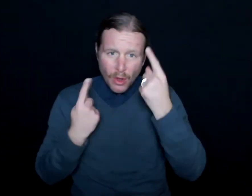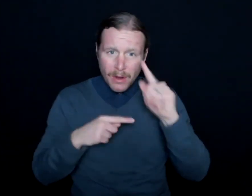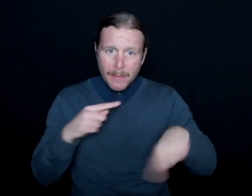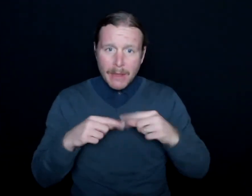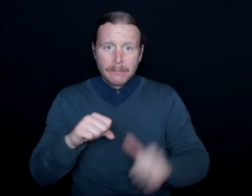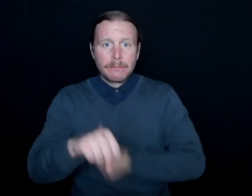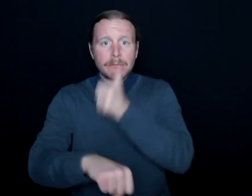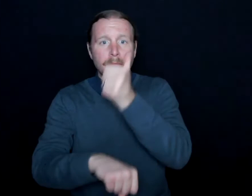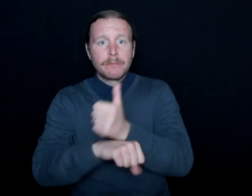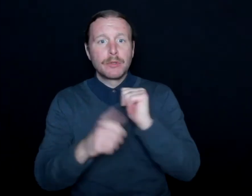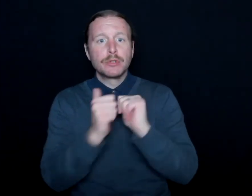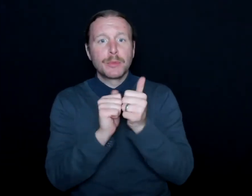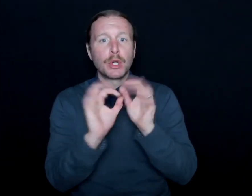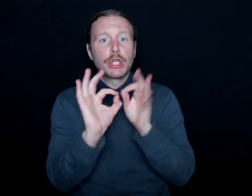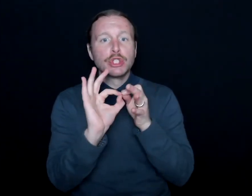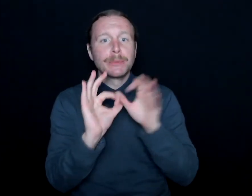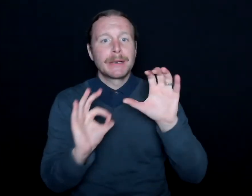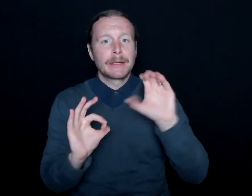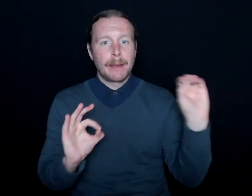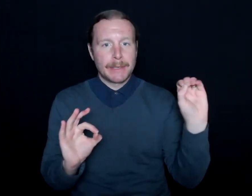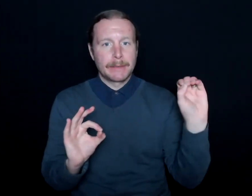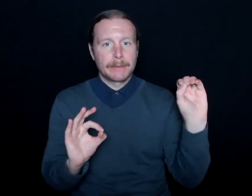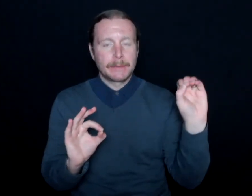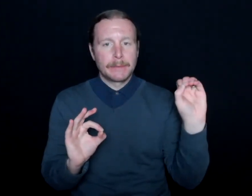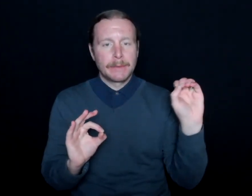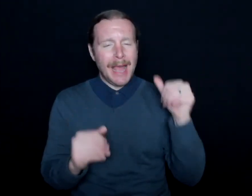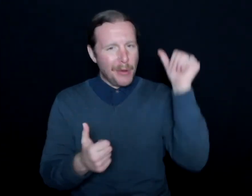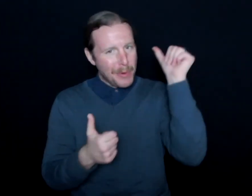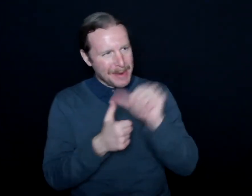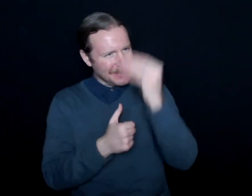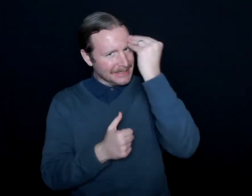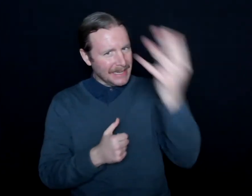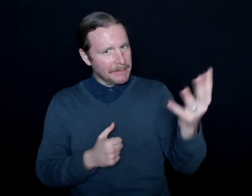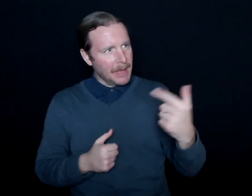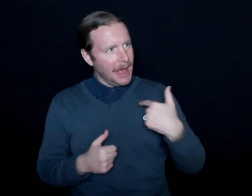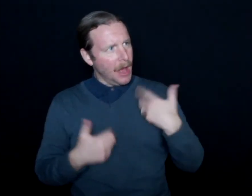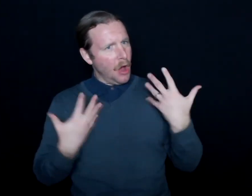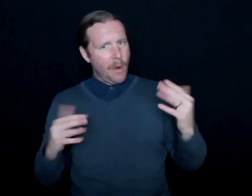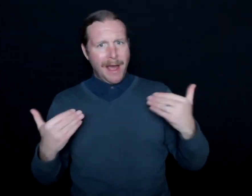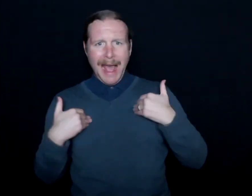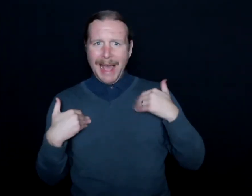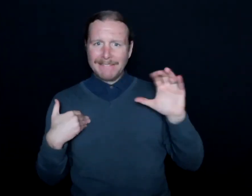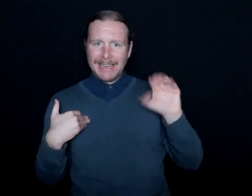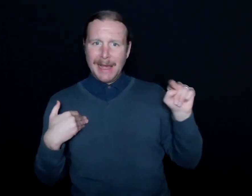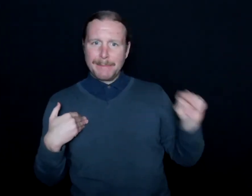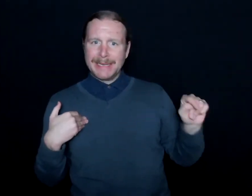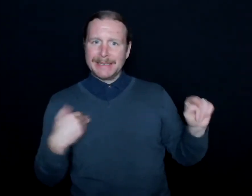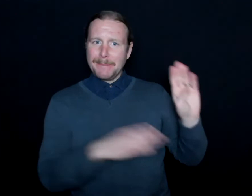a sports interpreting company? And I remember telling them-- being, I already have a business.